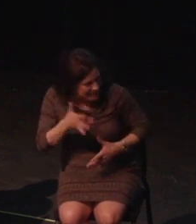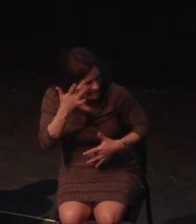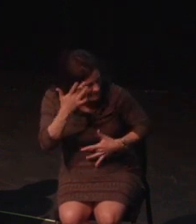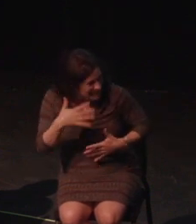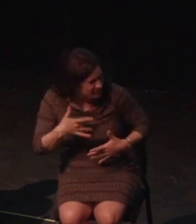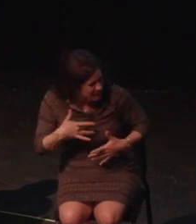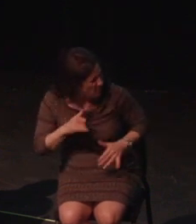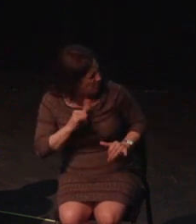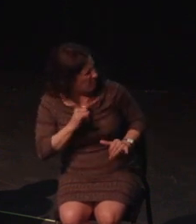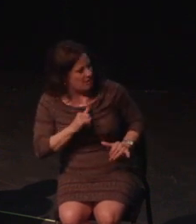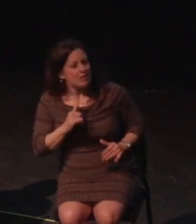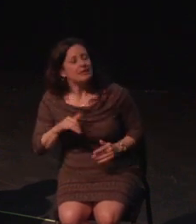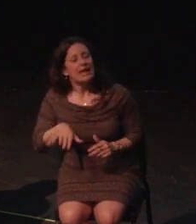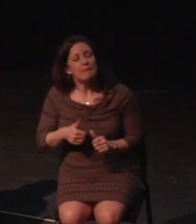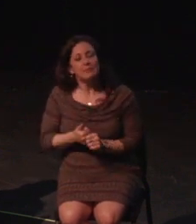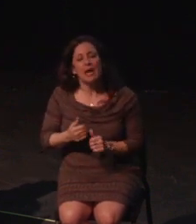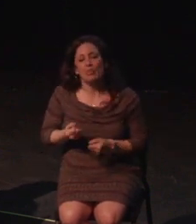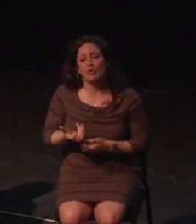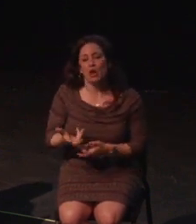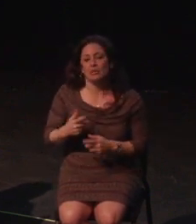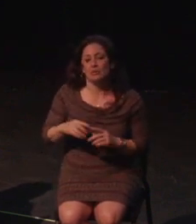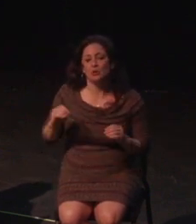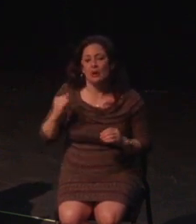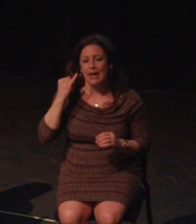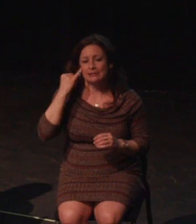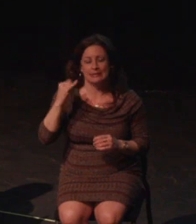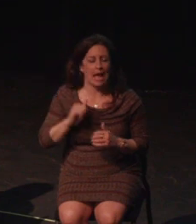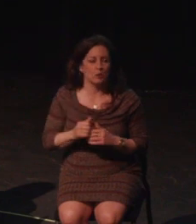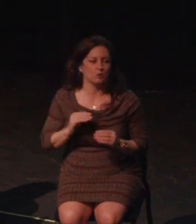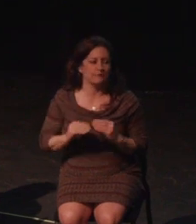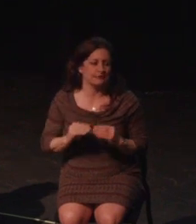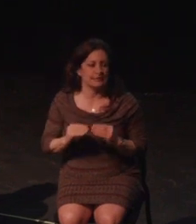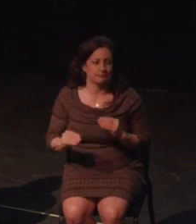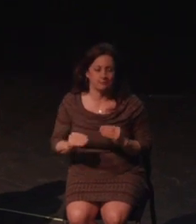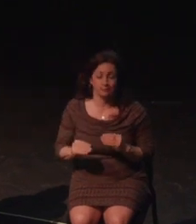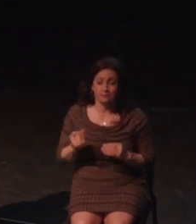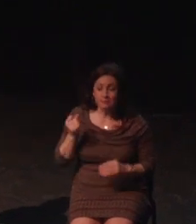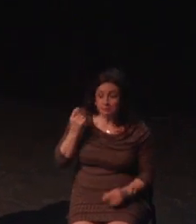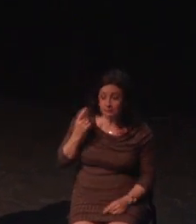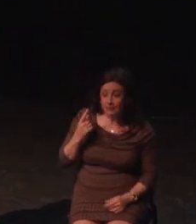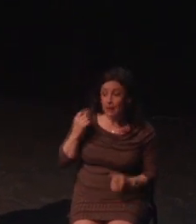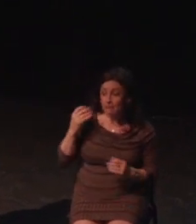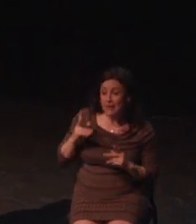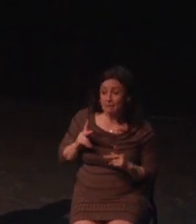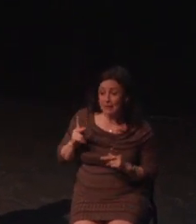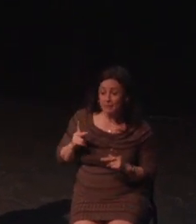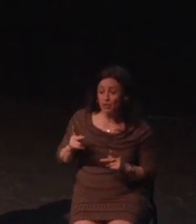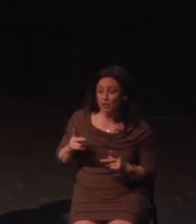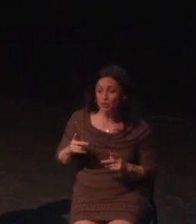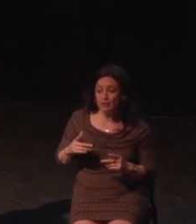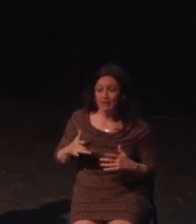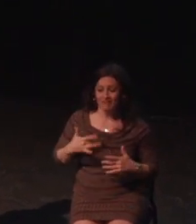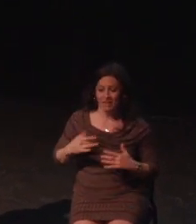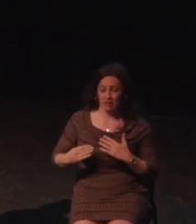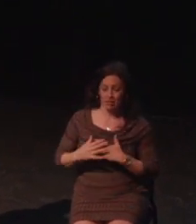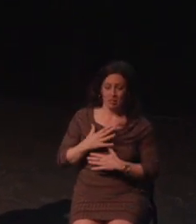We're no longer the disabled gamer, we're just a gamer like everyone else. Games that provide us the options we need, not only give us great adventure,